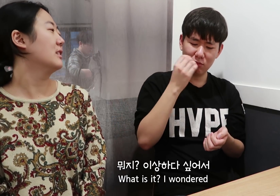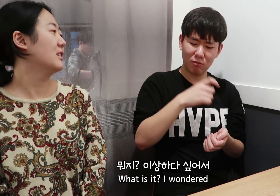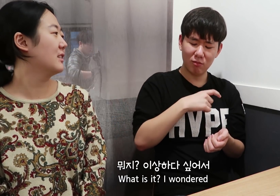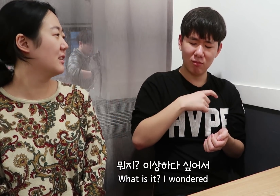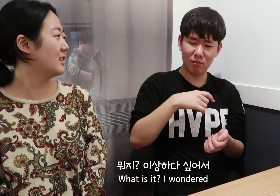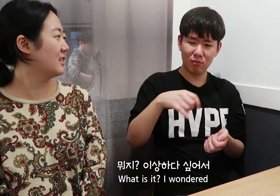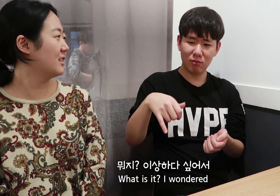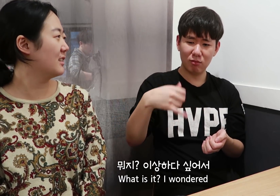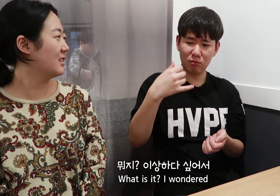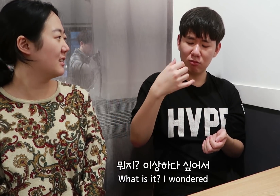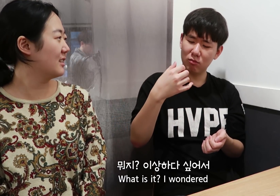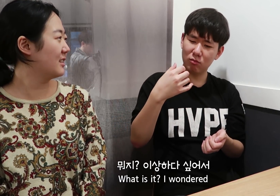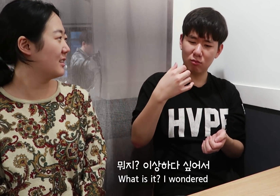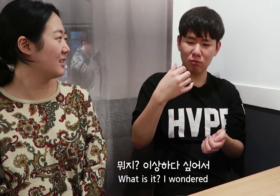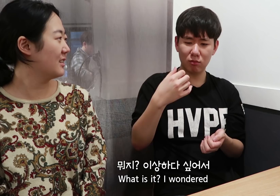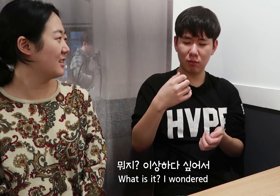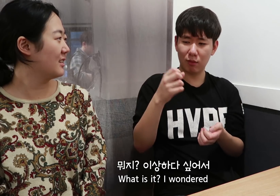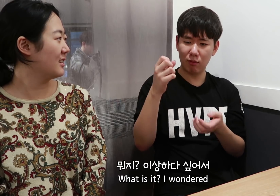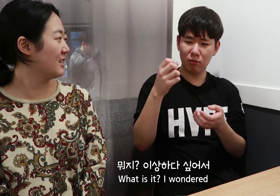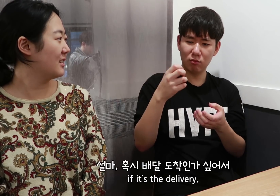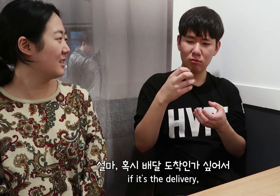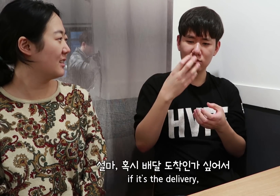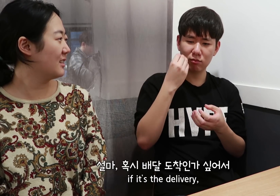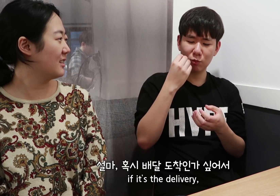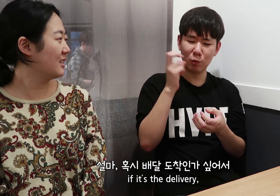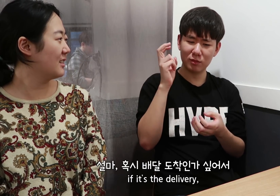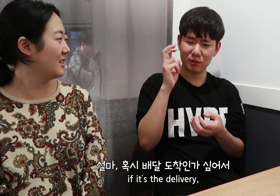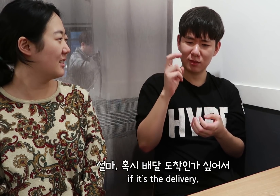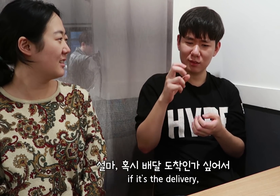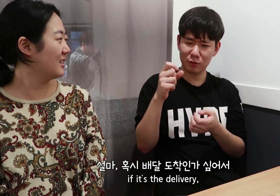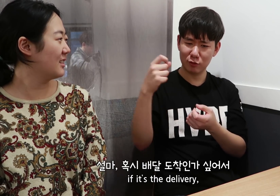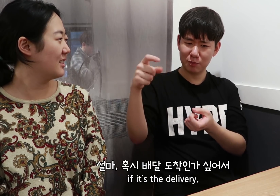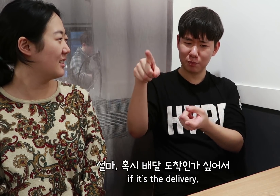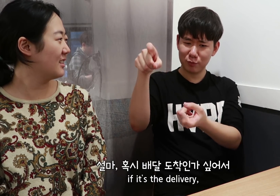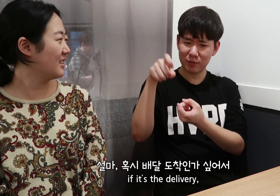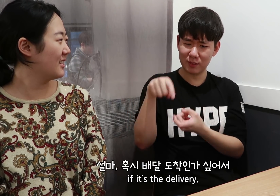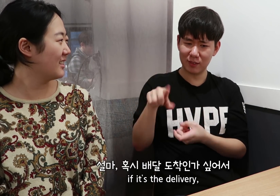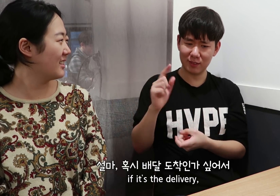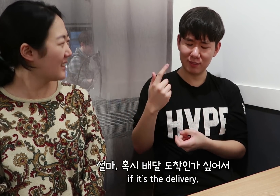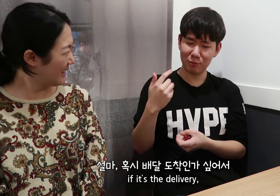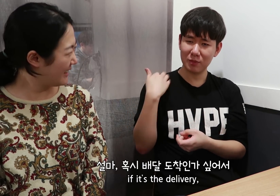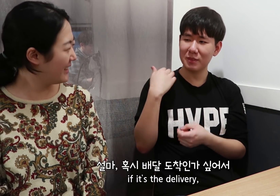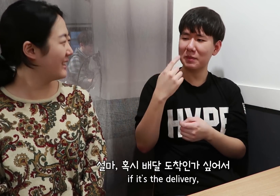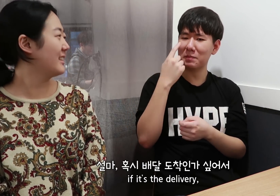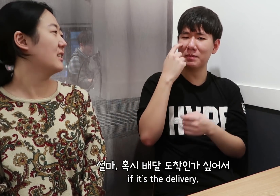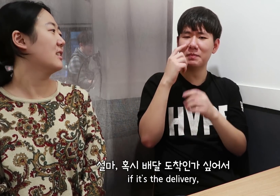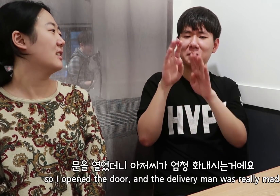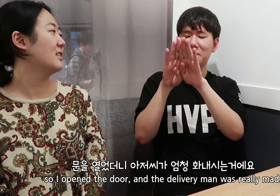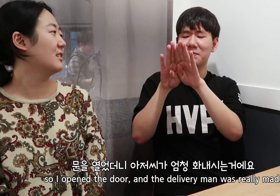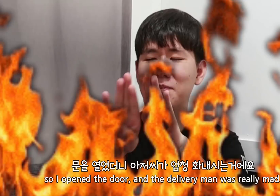What is it? I wondered if it’s the delivery,